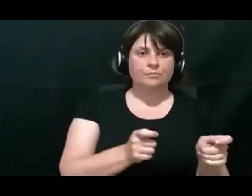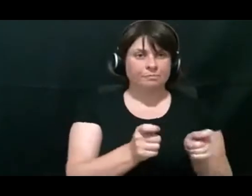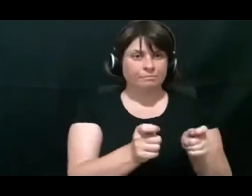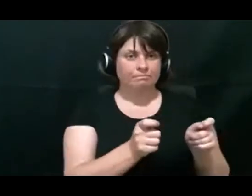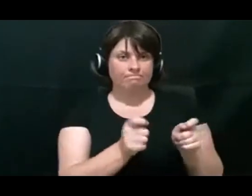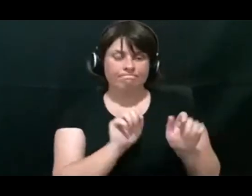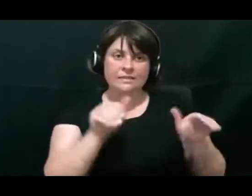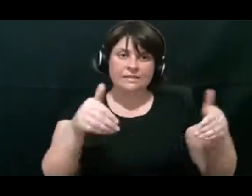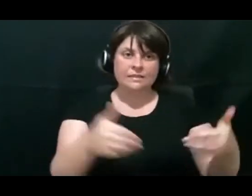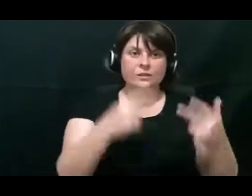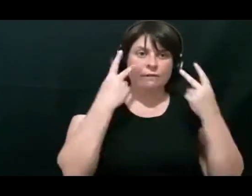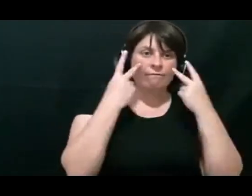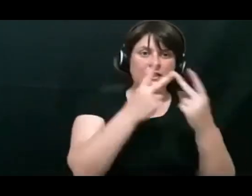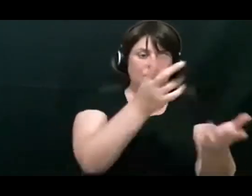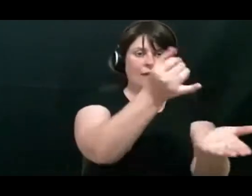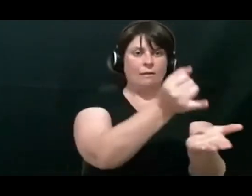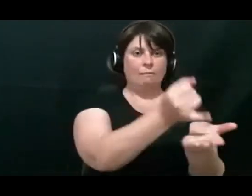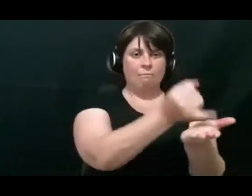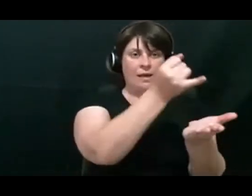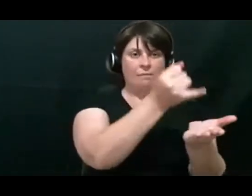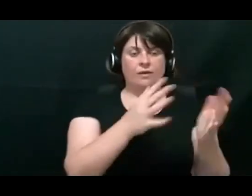to vision impairment webinar.